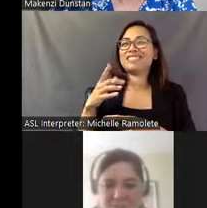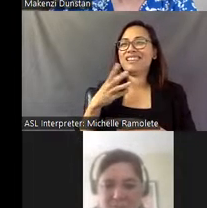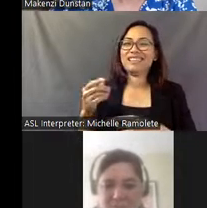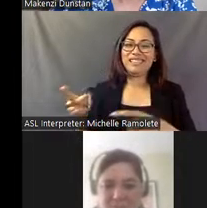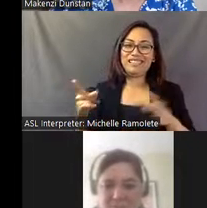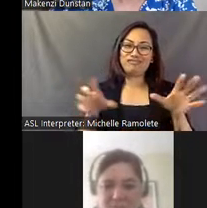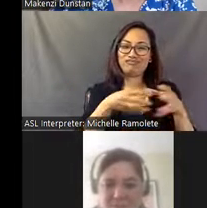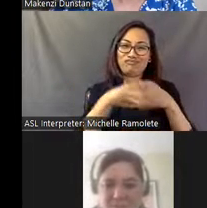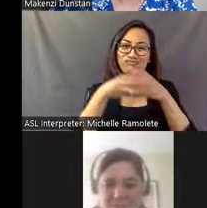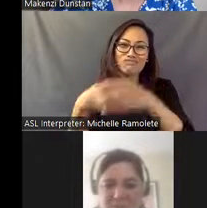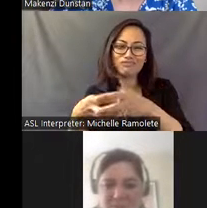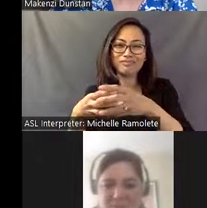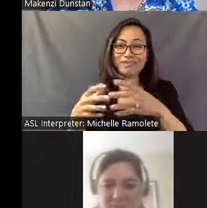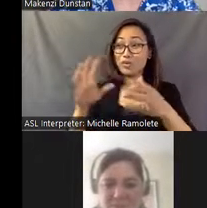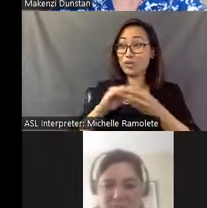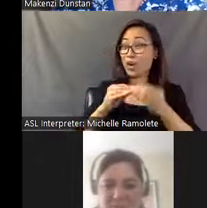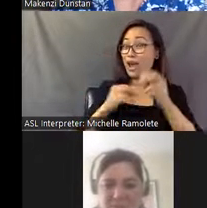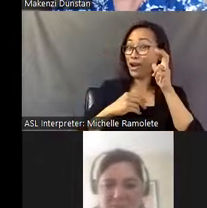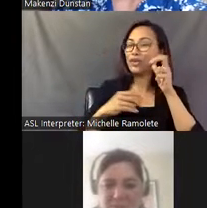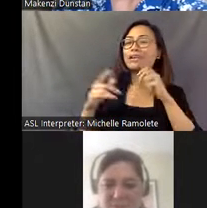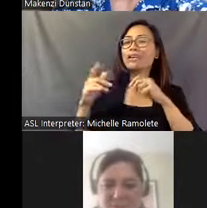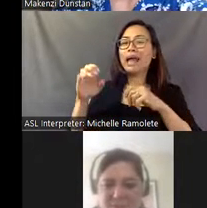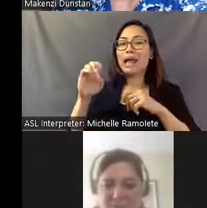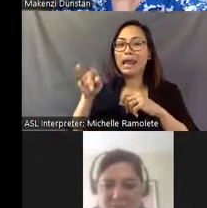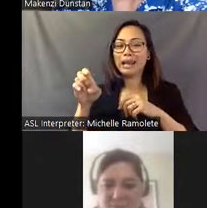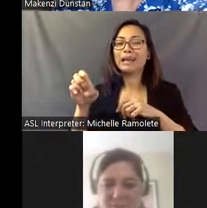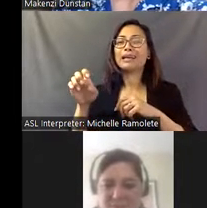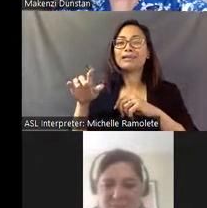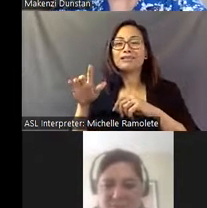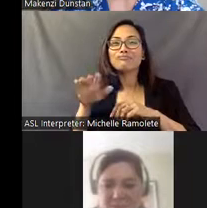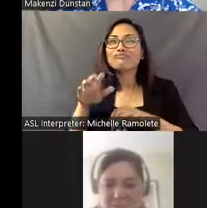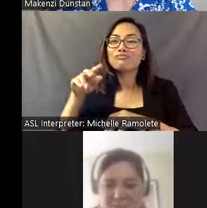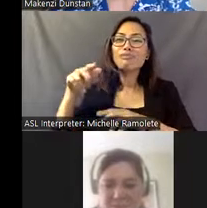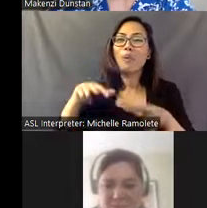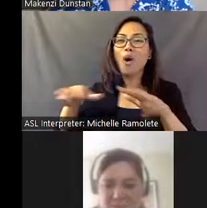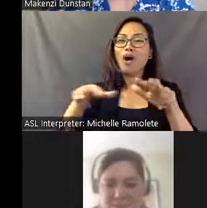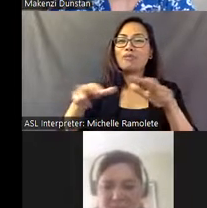The story I hear is Eddie walked around Pasaquan and showed every one of the penises at Pasaquan